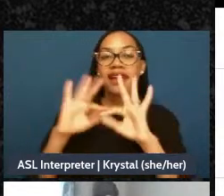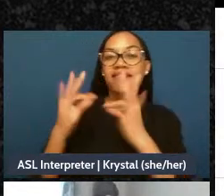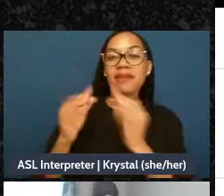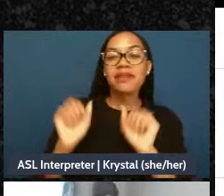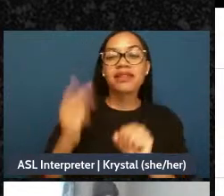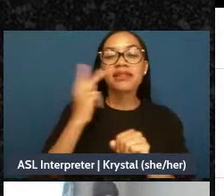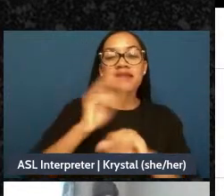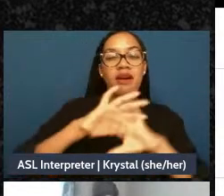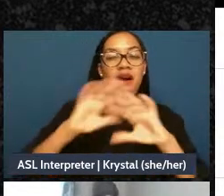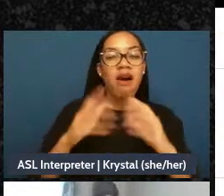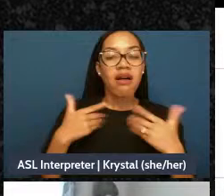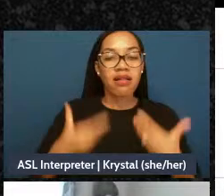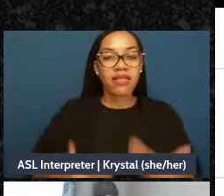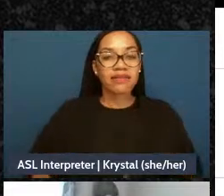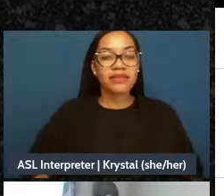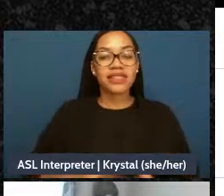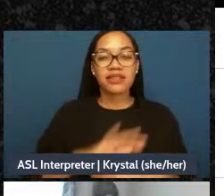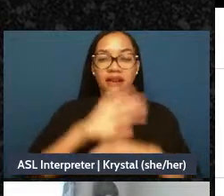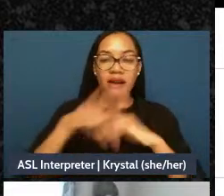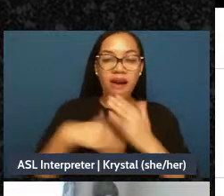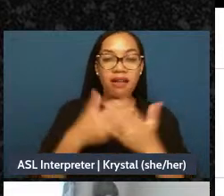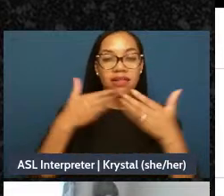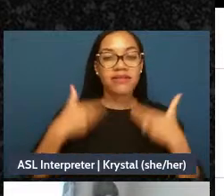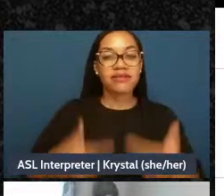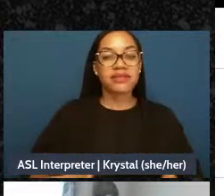And we have the last one - oh wait, more comments